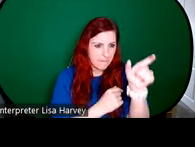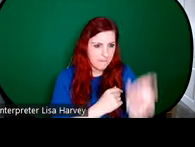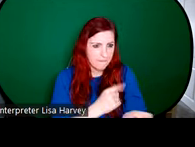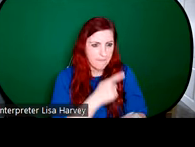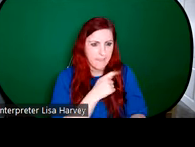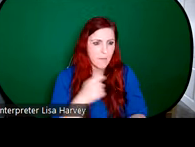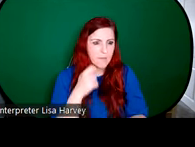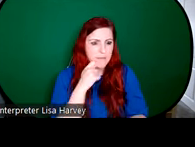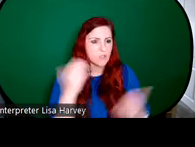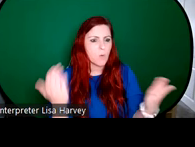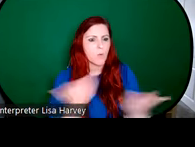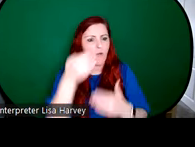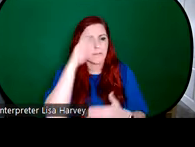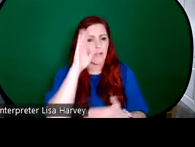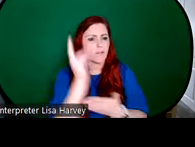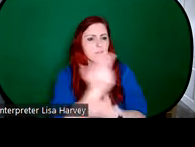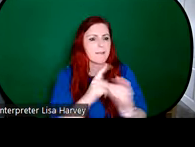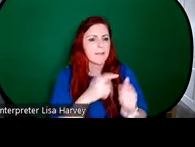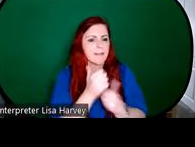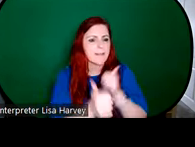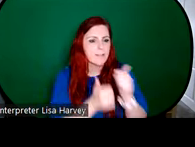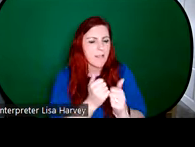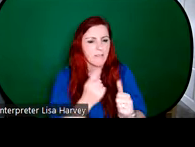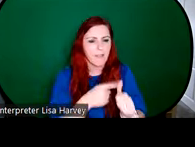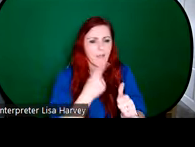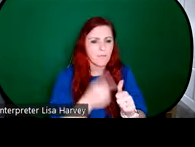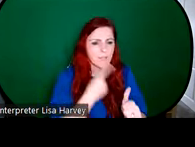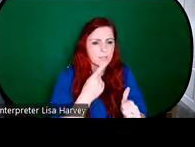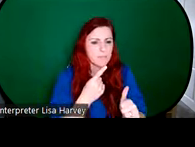Irish art and industry". The advertisement is quite wordy. But you can see they